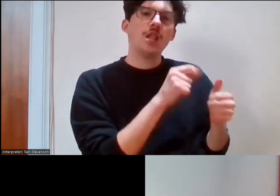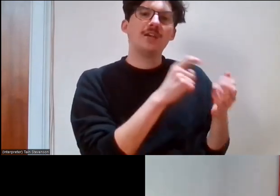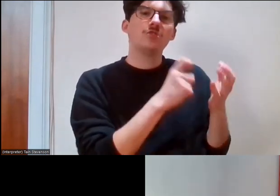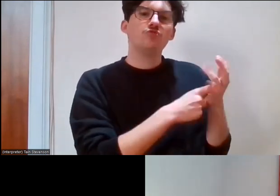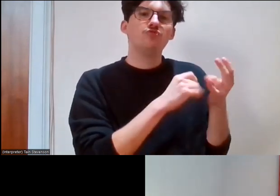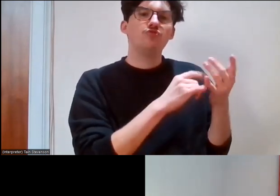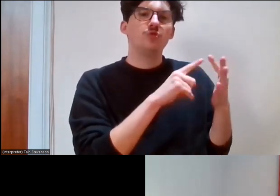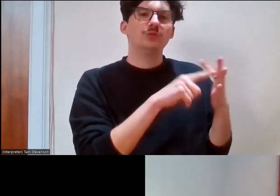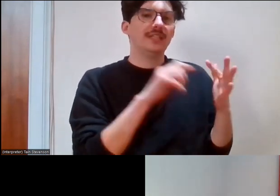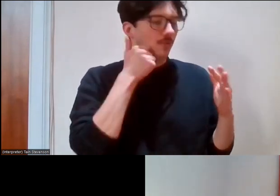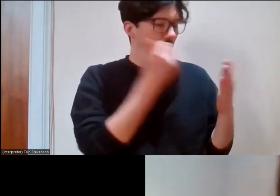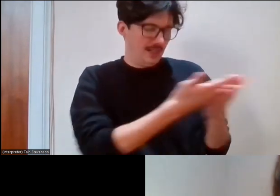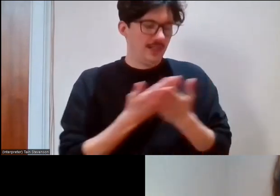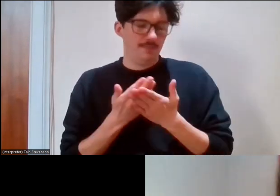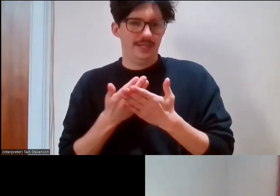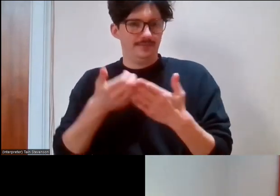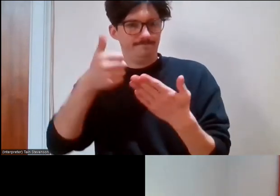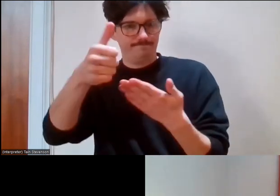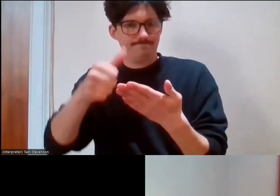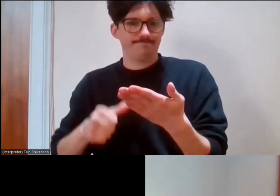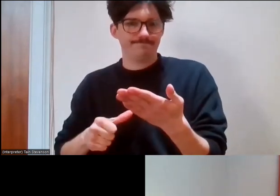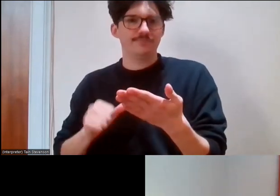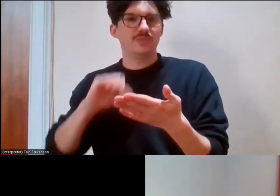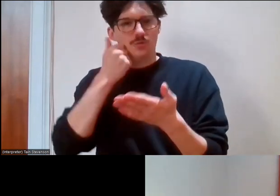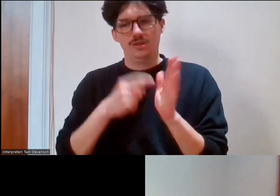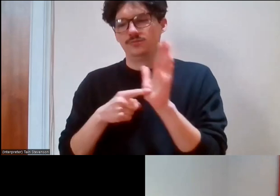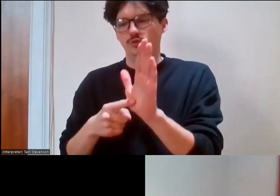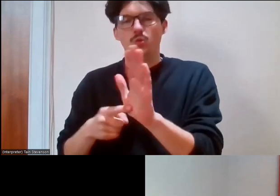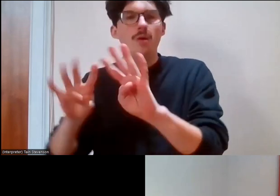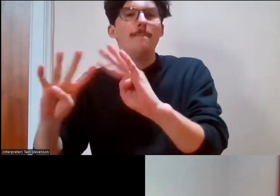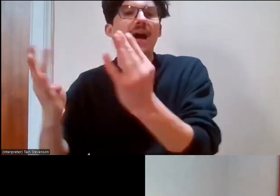and we'll be highlighting those to the panellists. Equally, if you feel comfortable asking questions